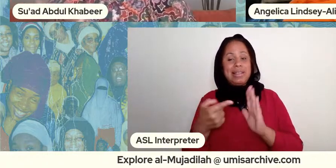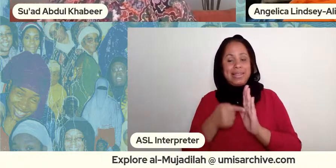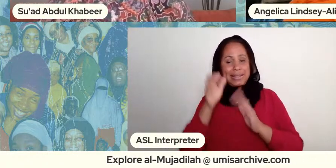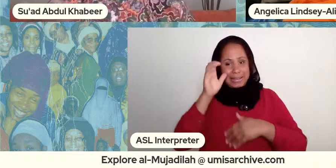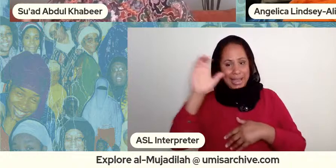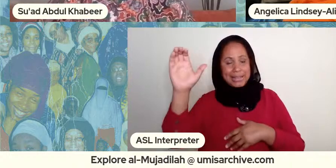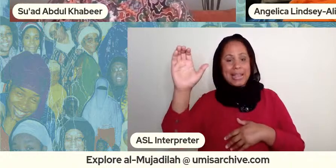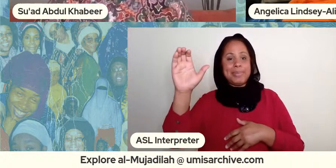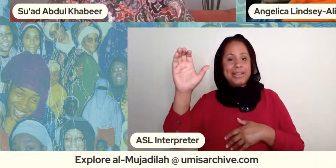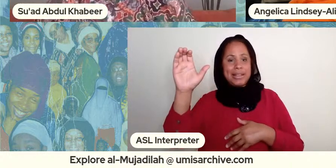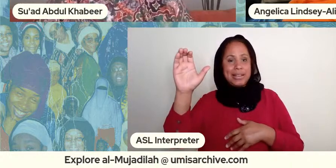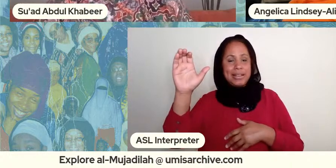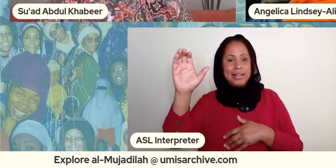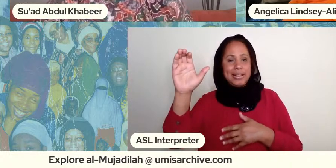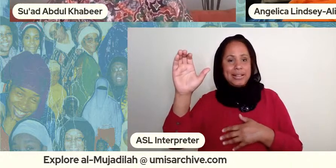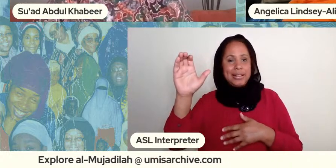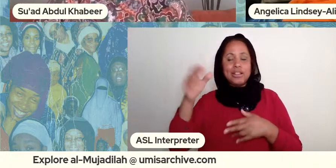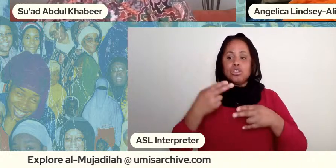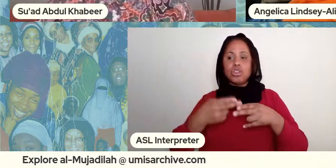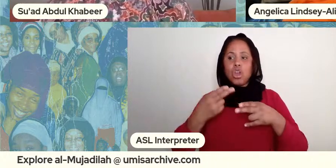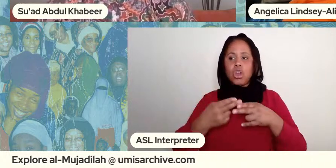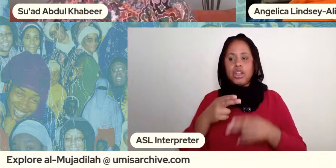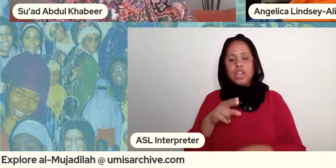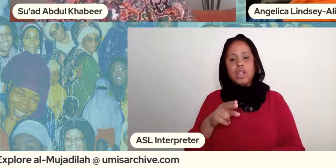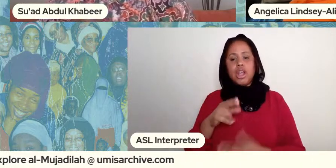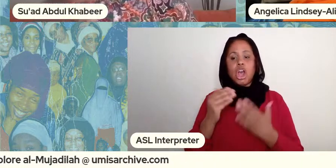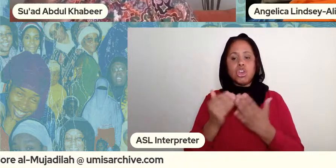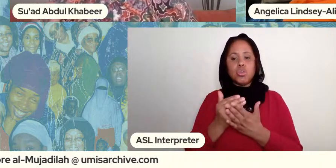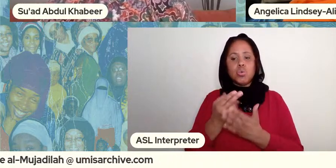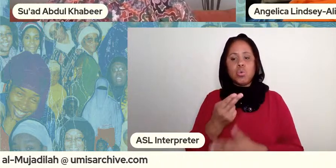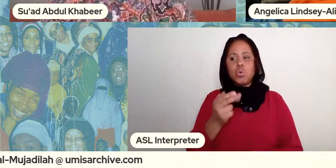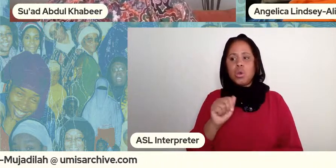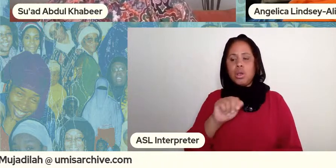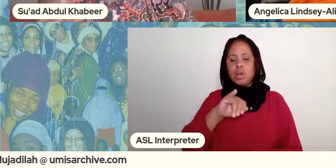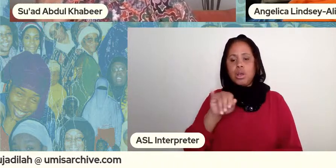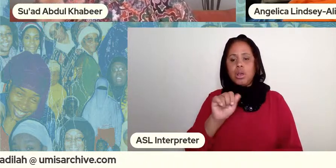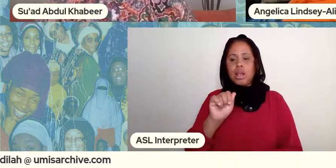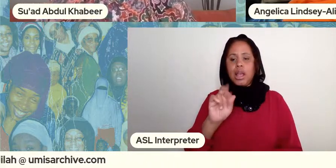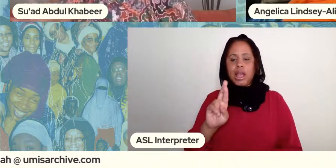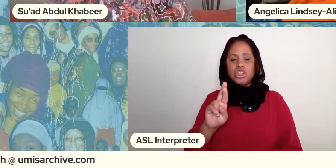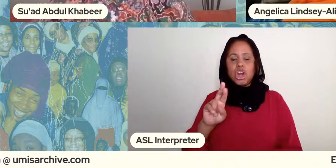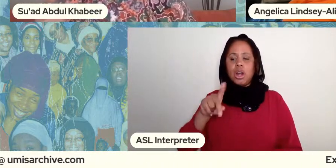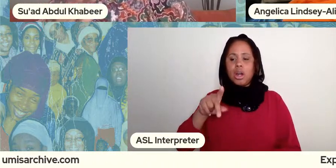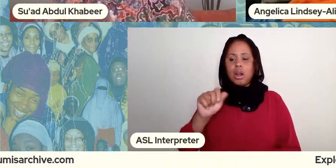she calls a new hazard paradigm and so on in this exhibition the actual lecture the